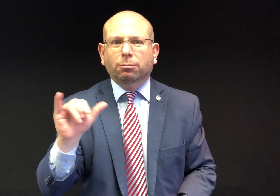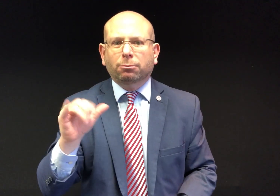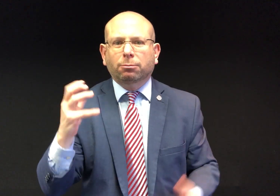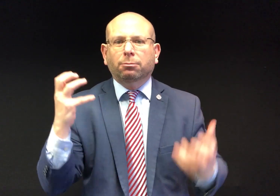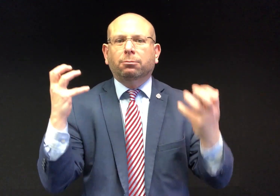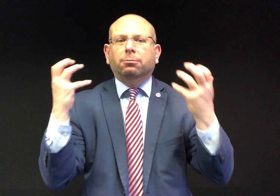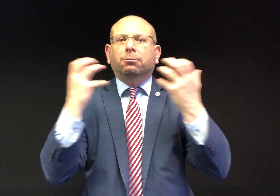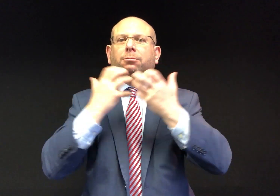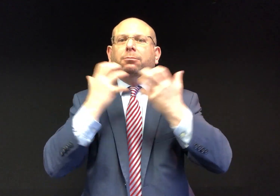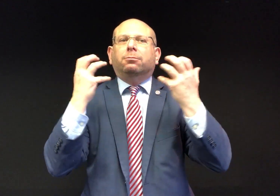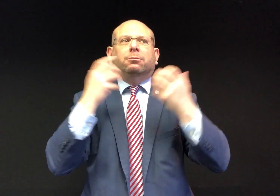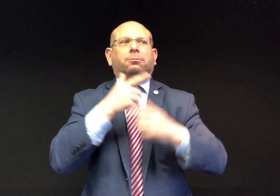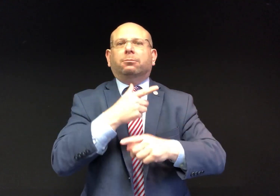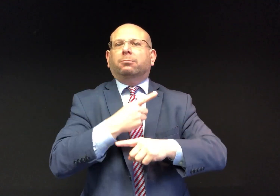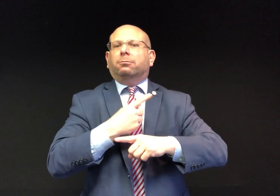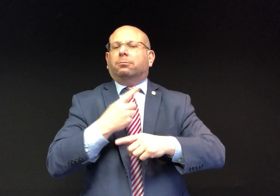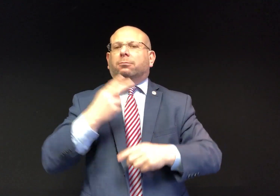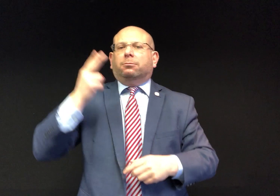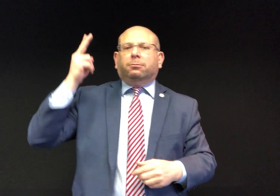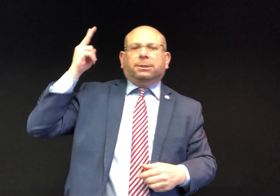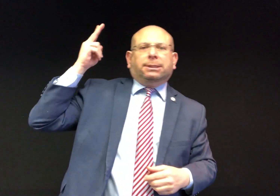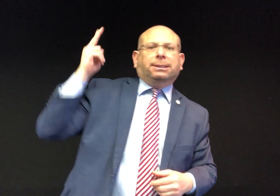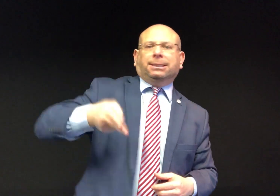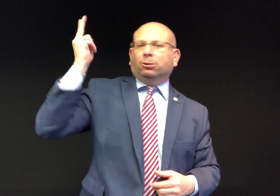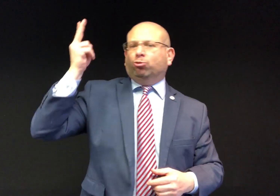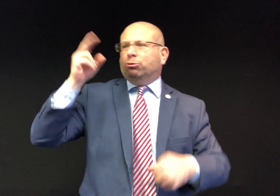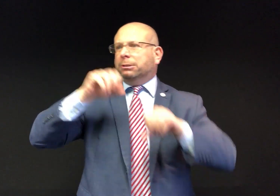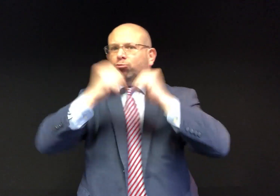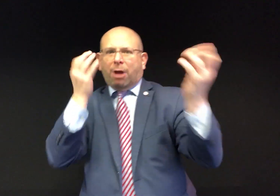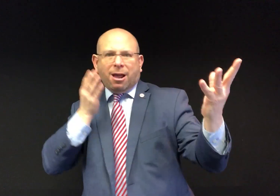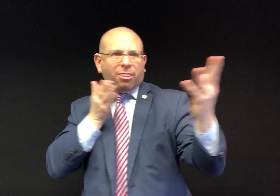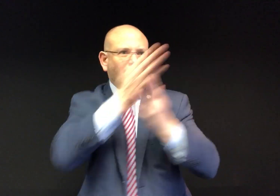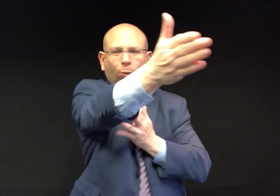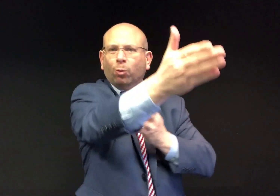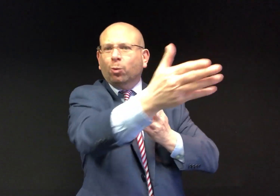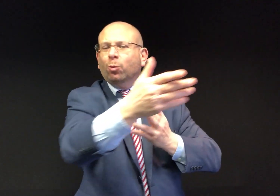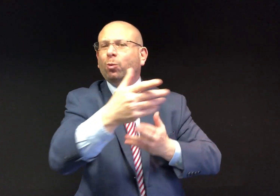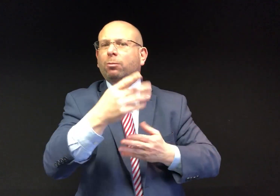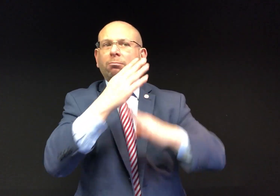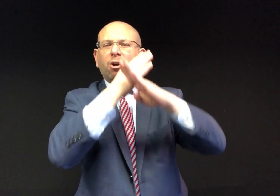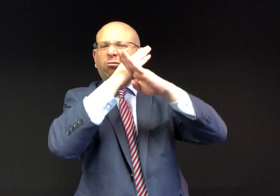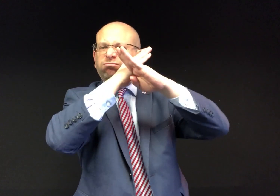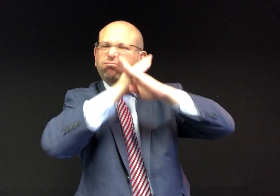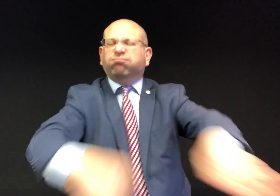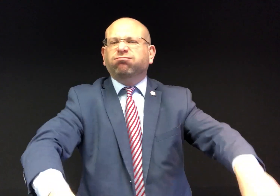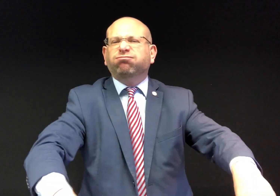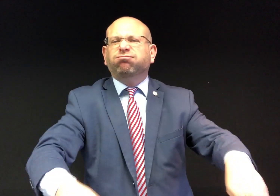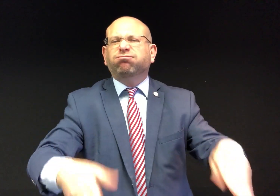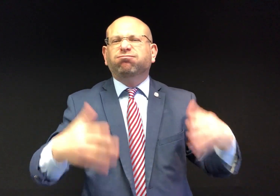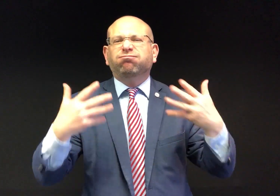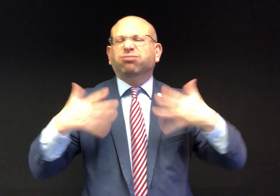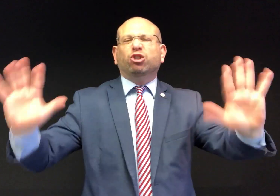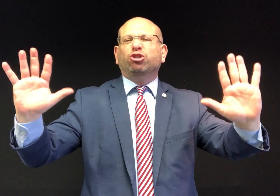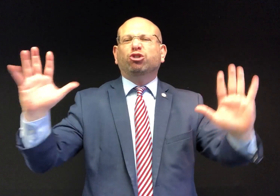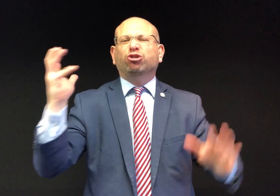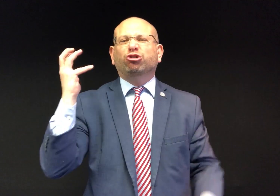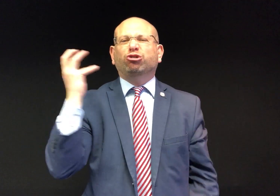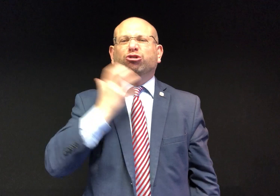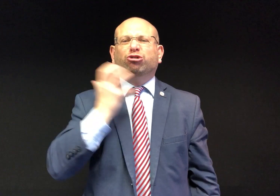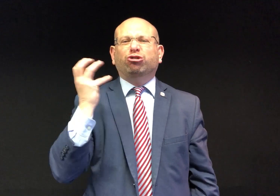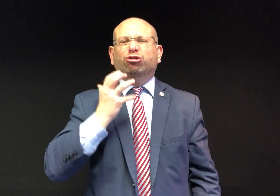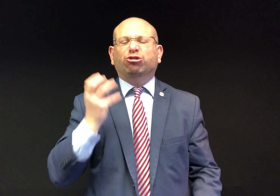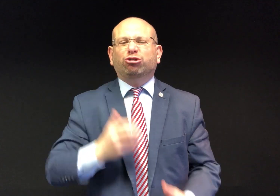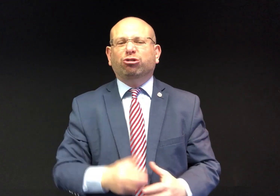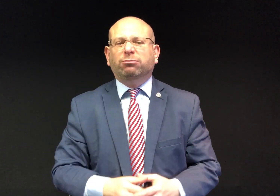This is an amazing and historic breakthrough!